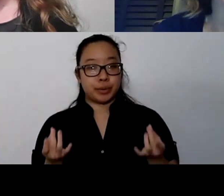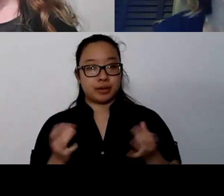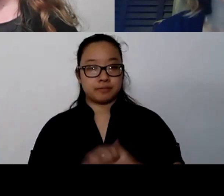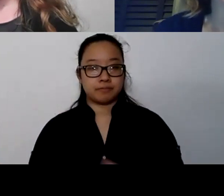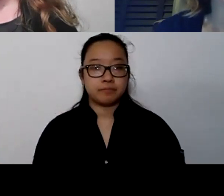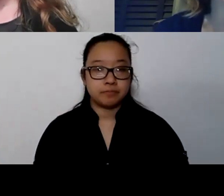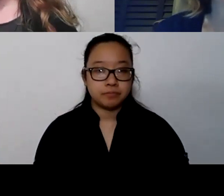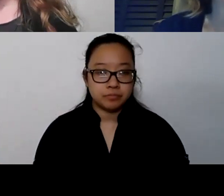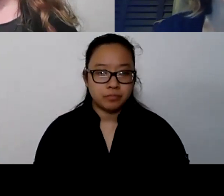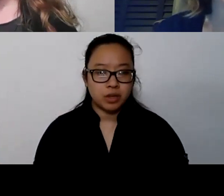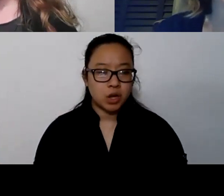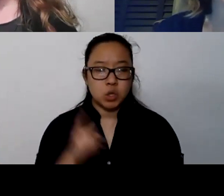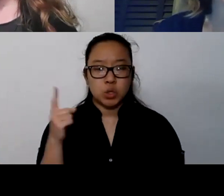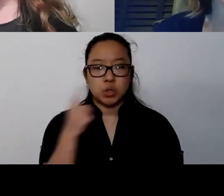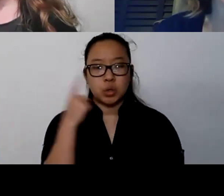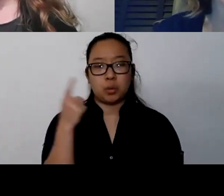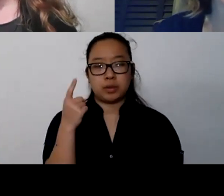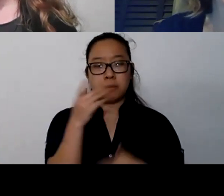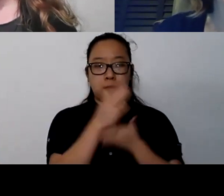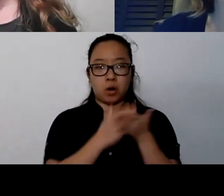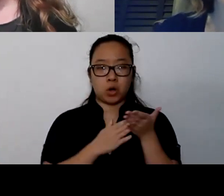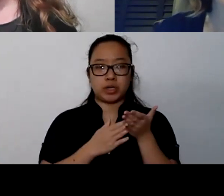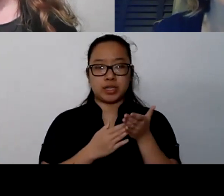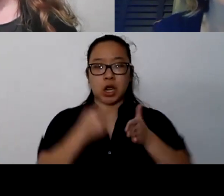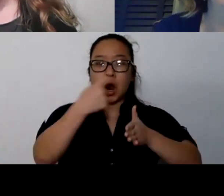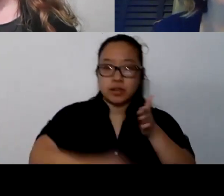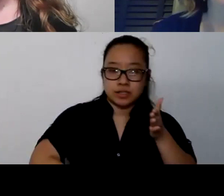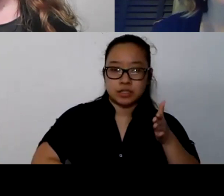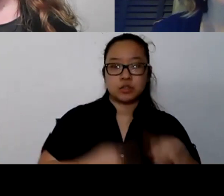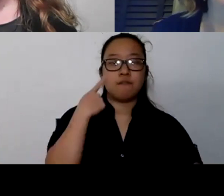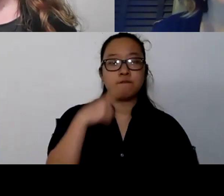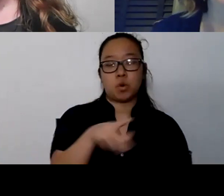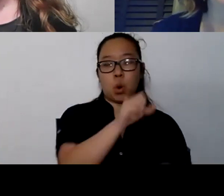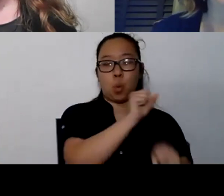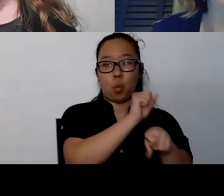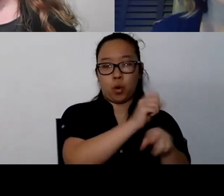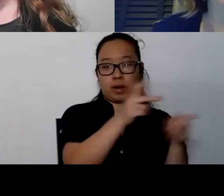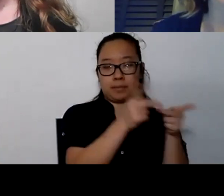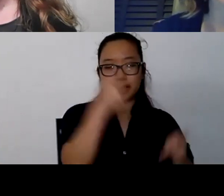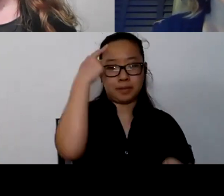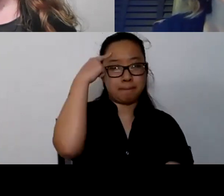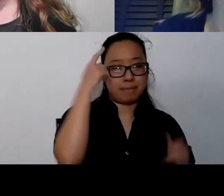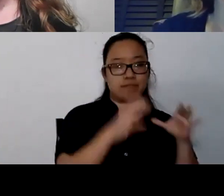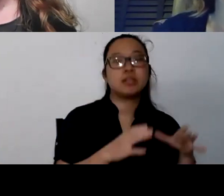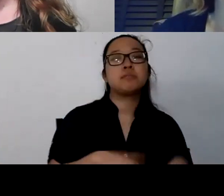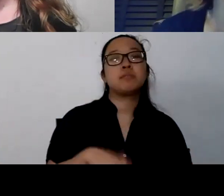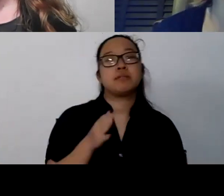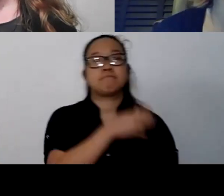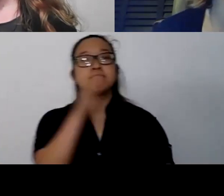which we don't have to worry about that right now. But they also have some great little resources like the smiling minds family program. And it gives you these little activities